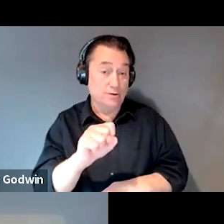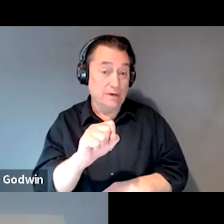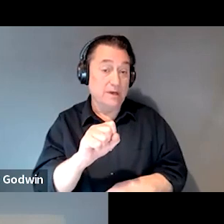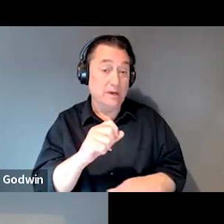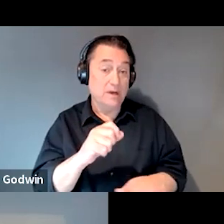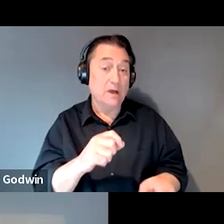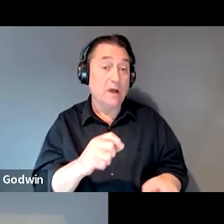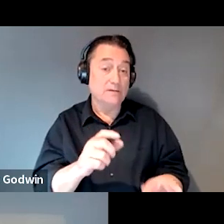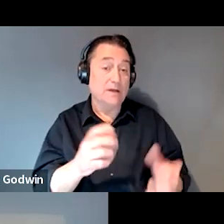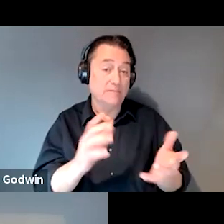to it now.